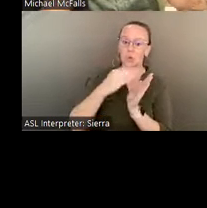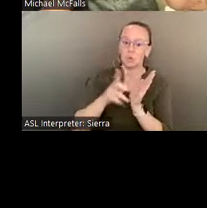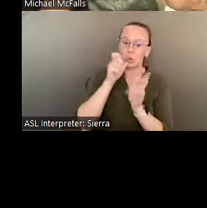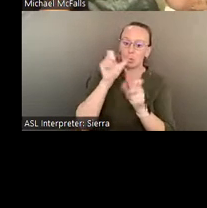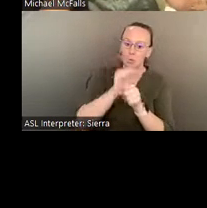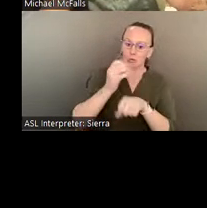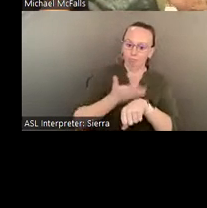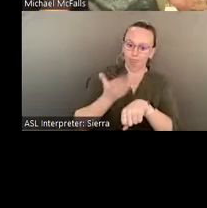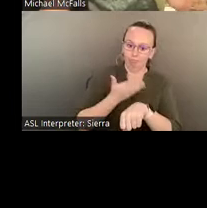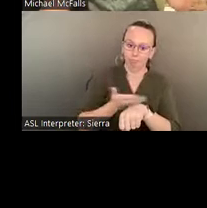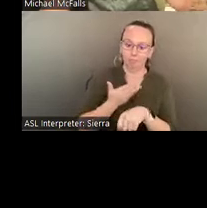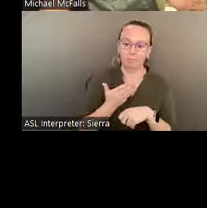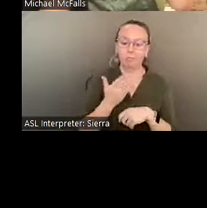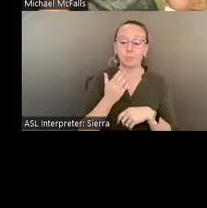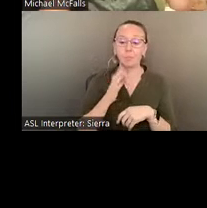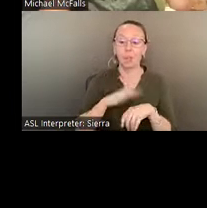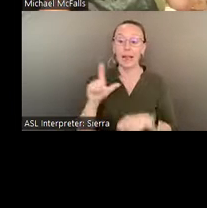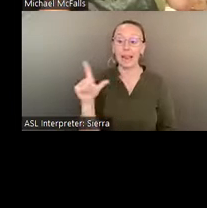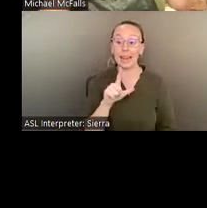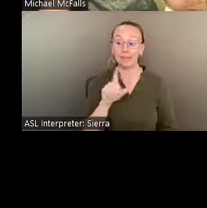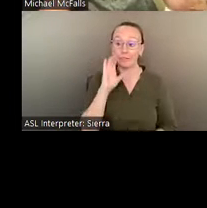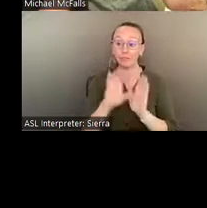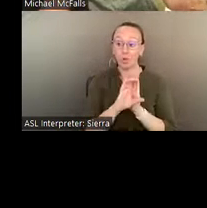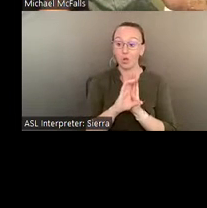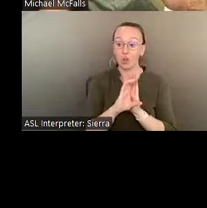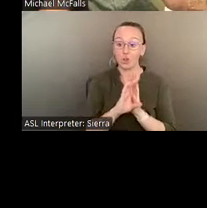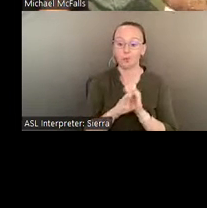the left- there's... this is the Parma Conservation Group.